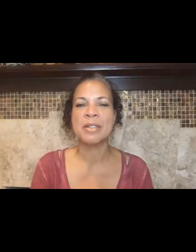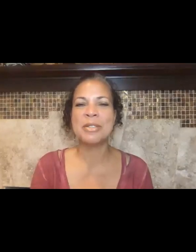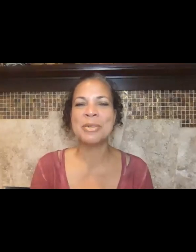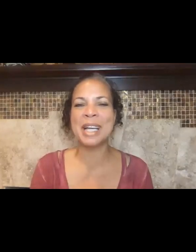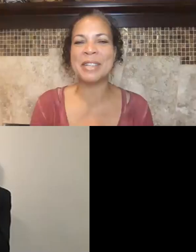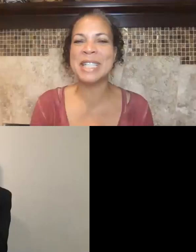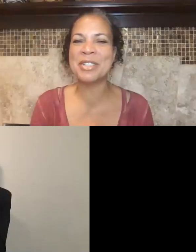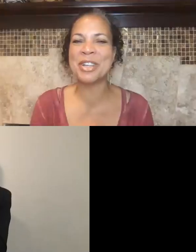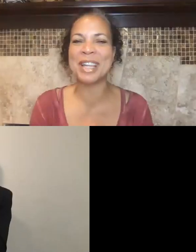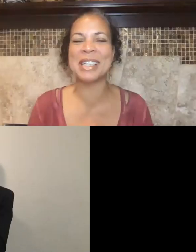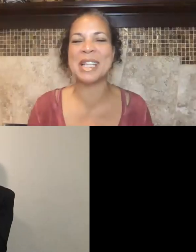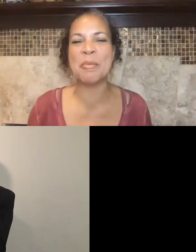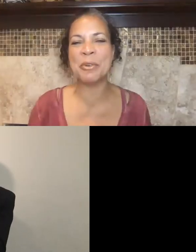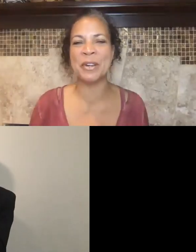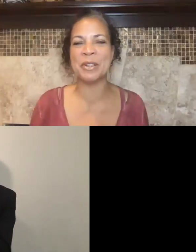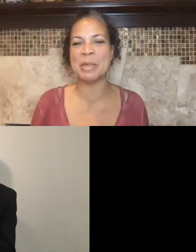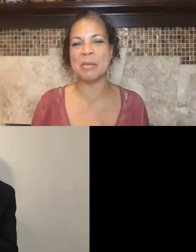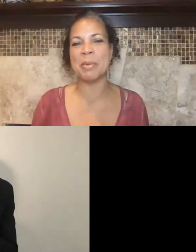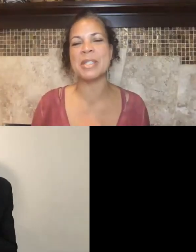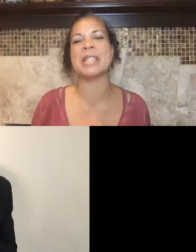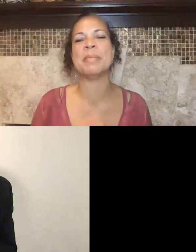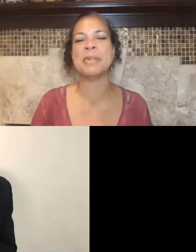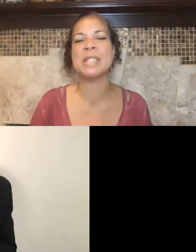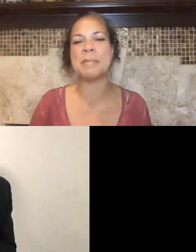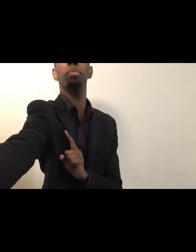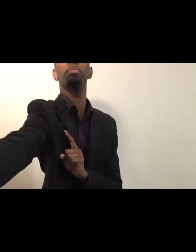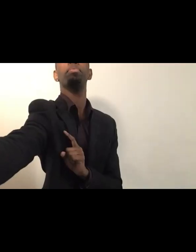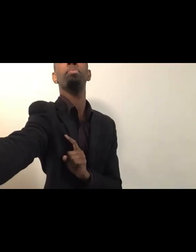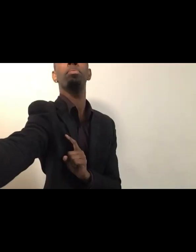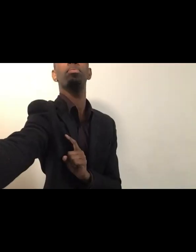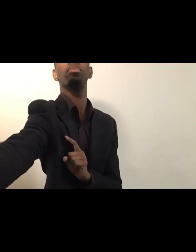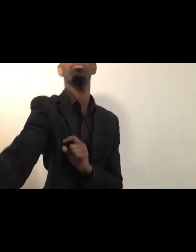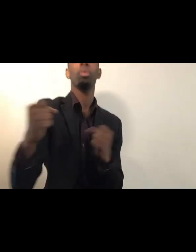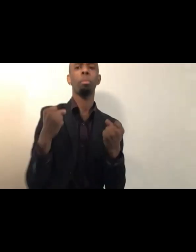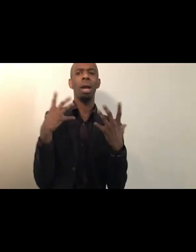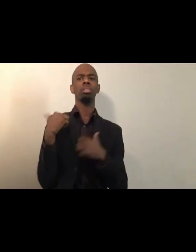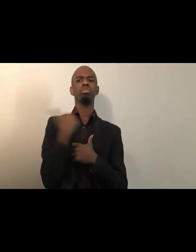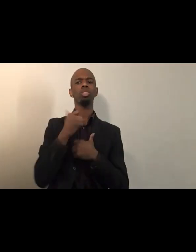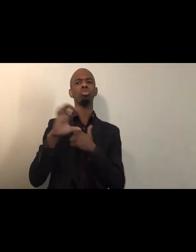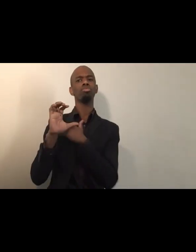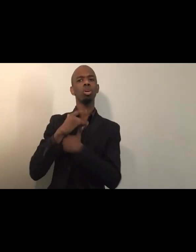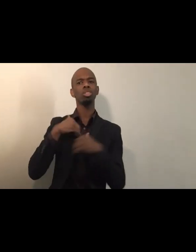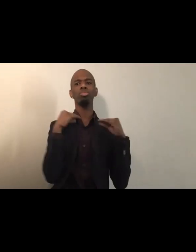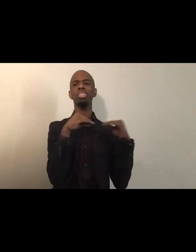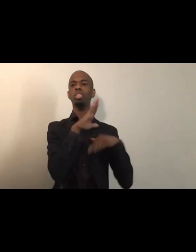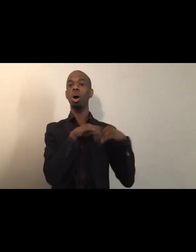to kind of teach online and I prefer to be in person, and build space in person. But I figured as long as we are online,